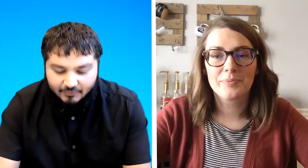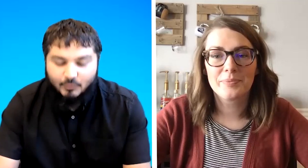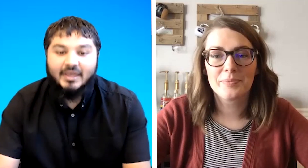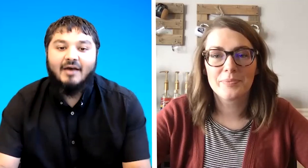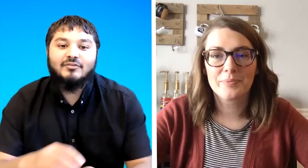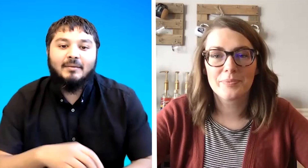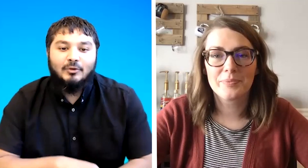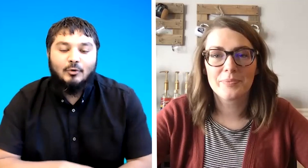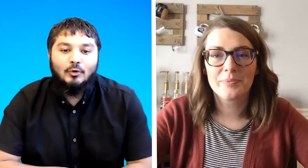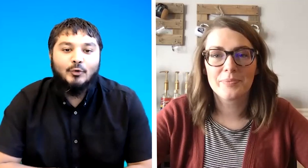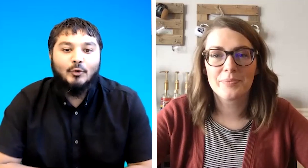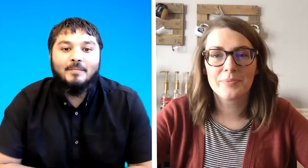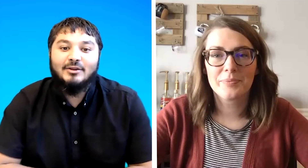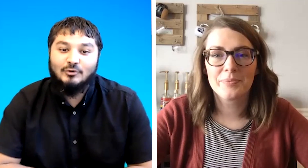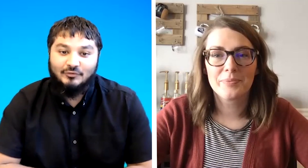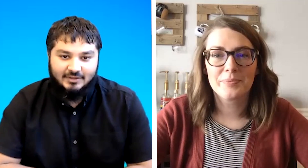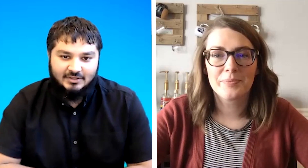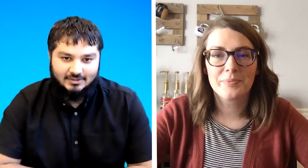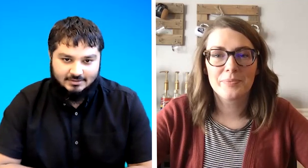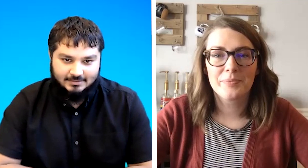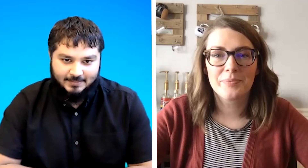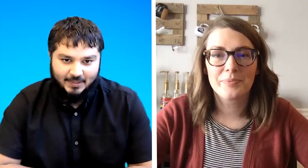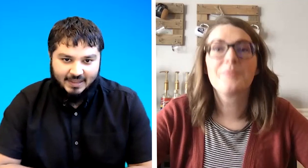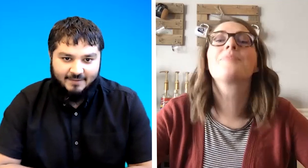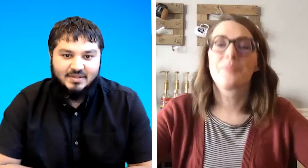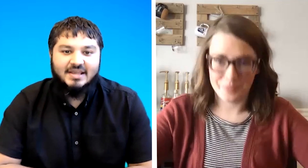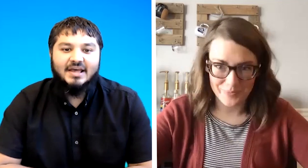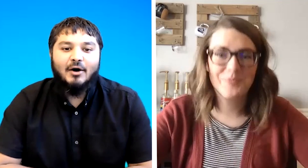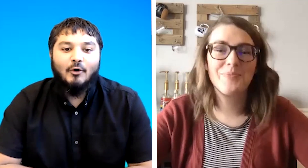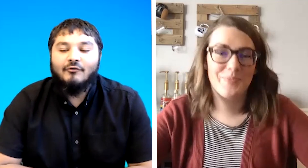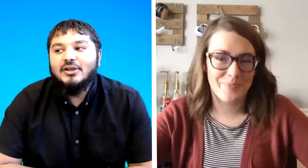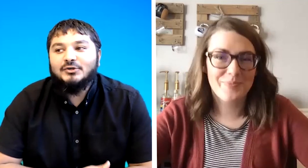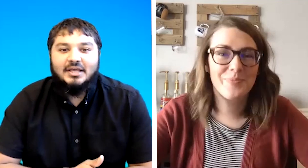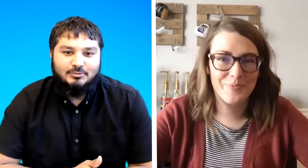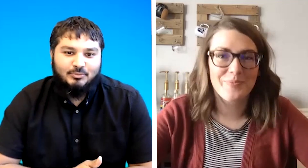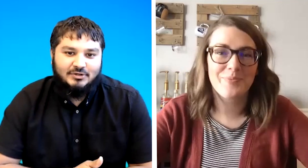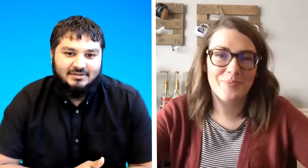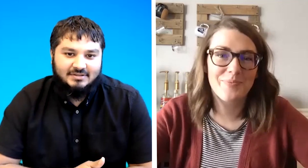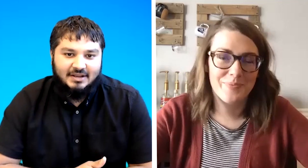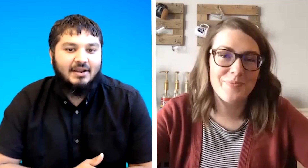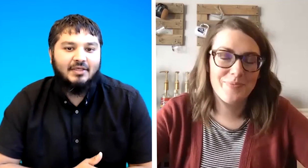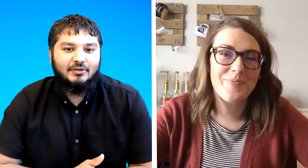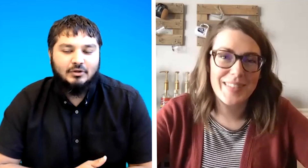we have something called non-manual features okay or facial expressions in another term